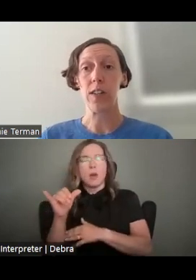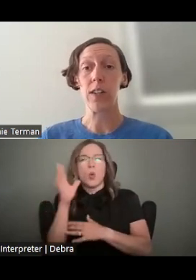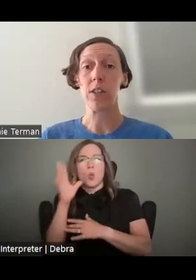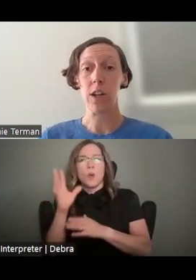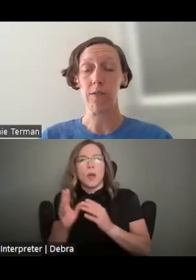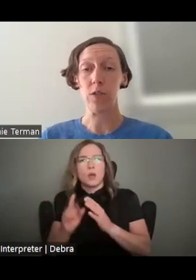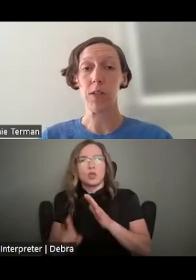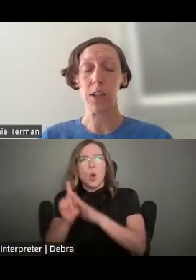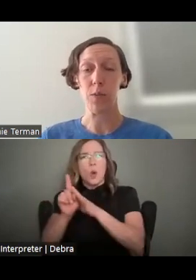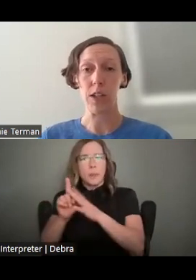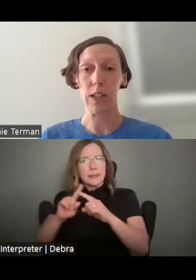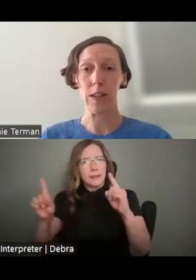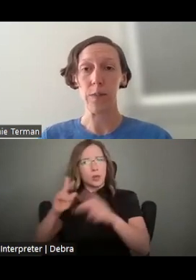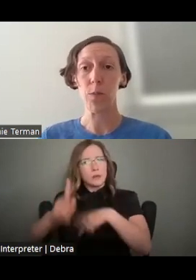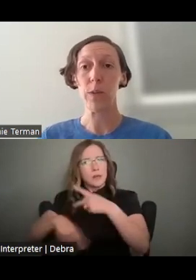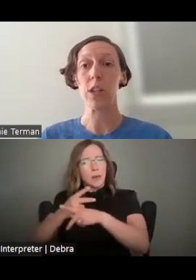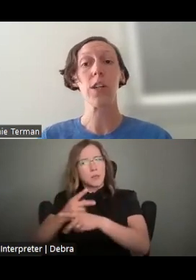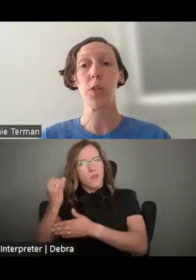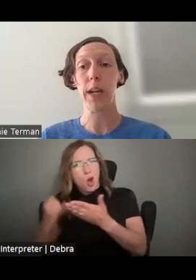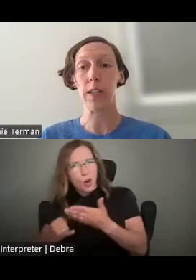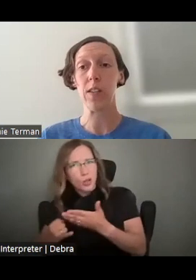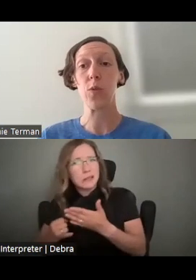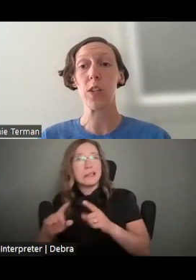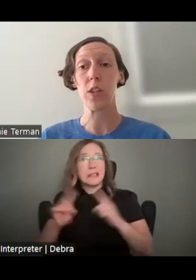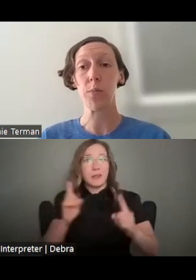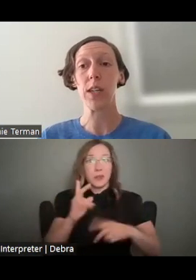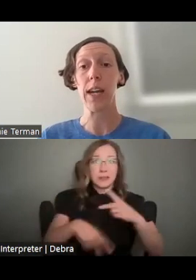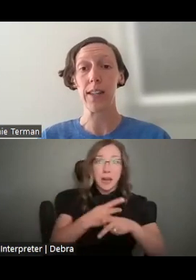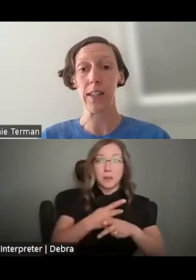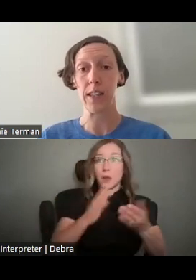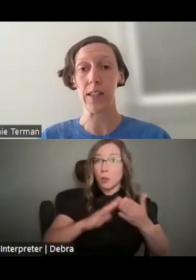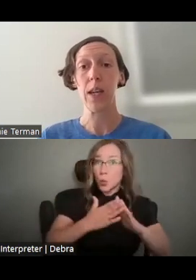DIFFERENT ART FORMS AND COMMUNITIES AND WE ENCOURAGE PANELISTS TO INTERPRET EXCELLENCE